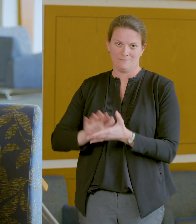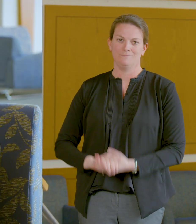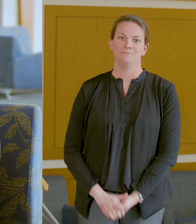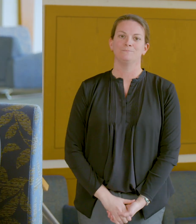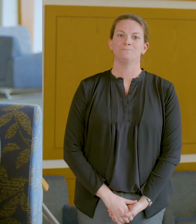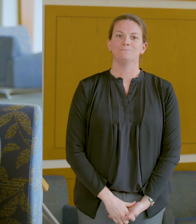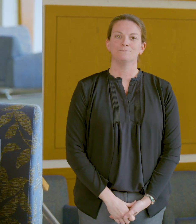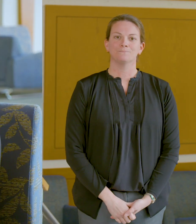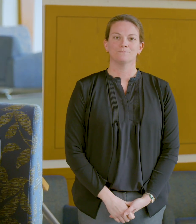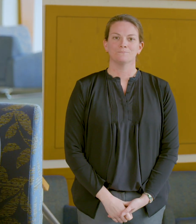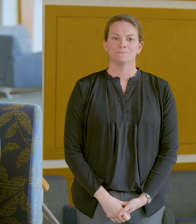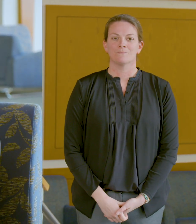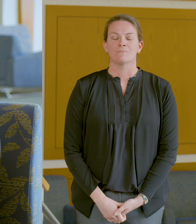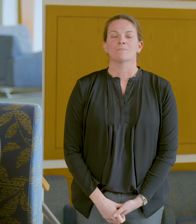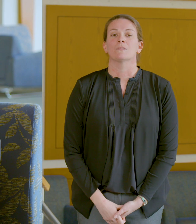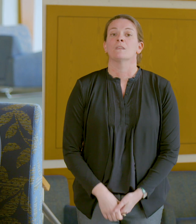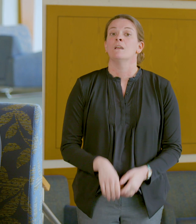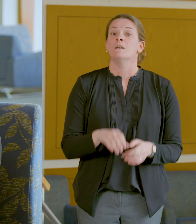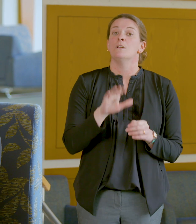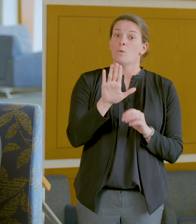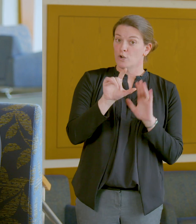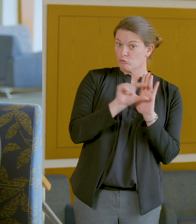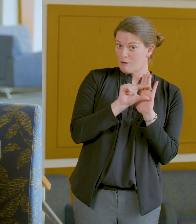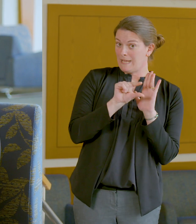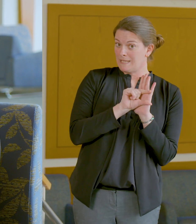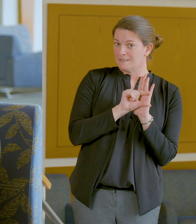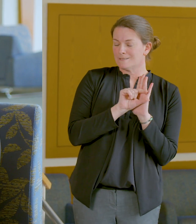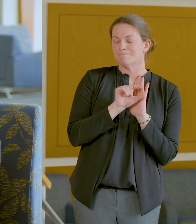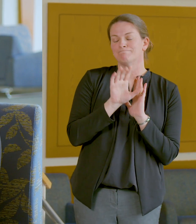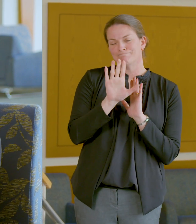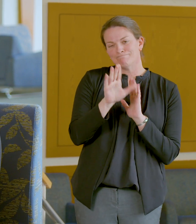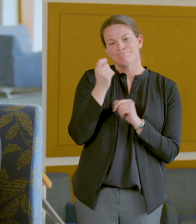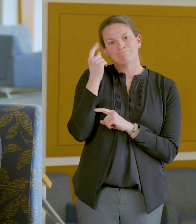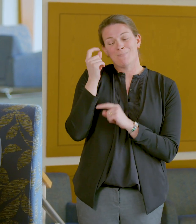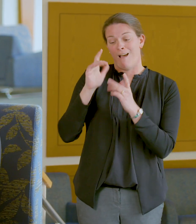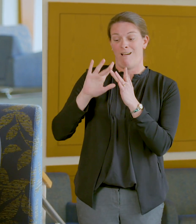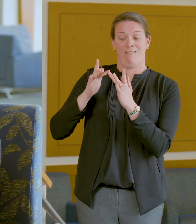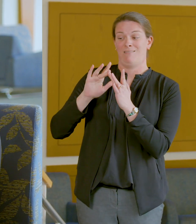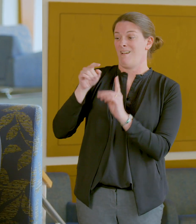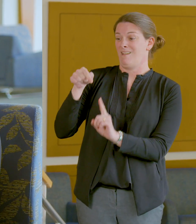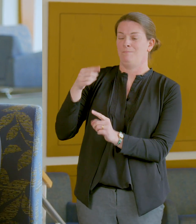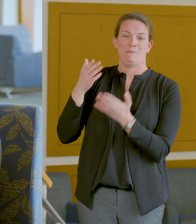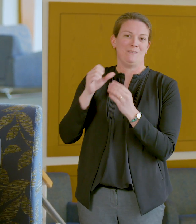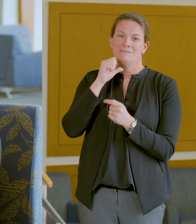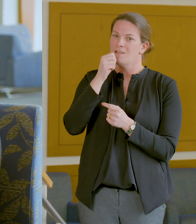modes of learning. When it comes to your grades, we understand the online environment